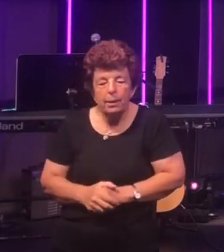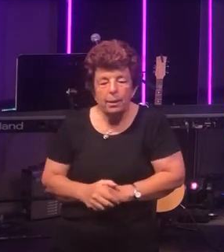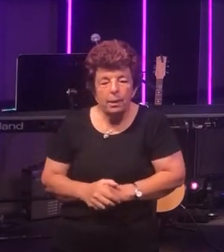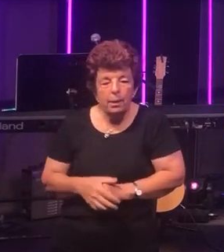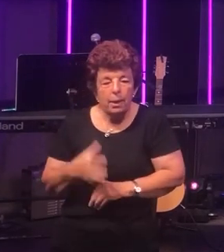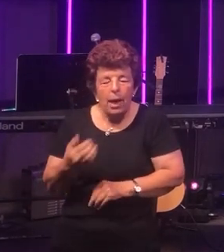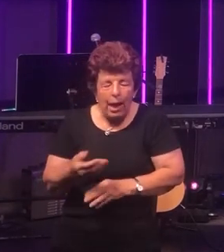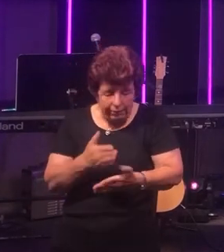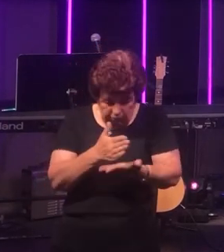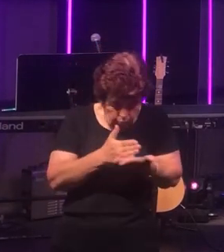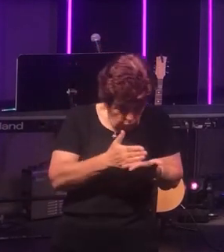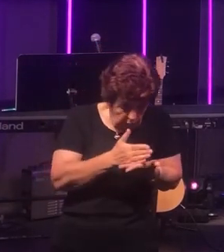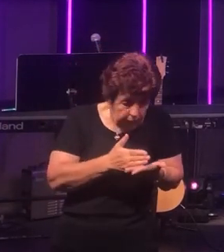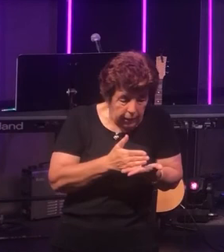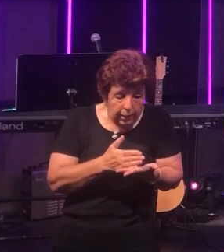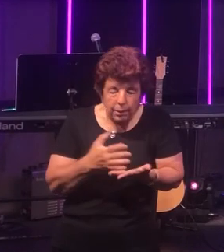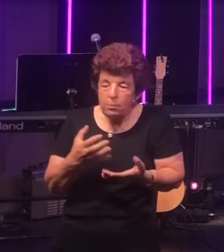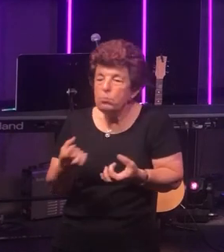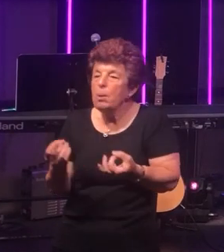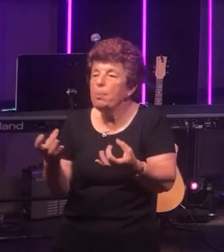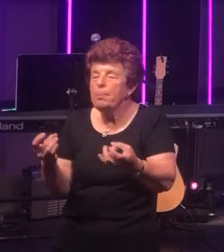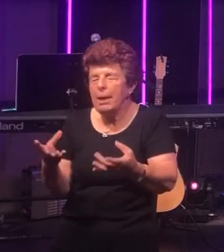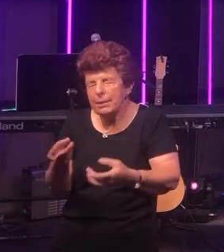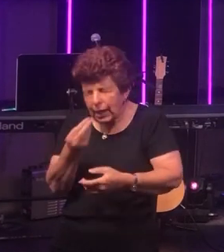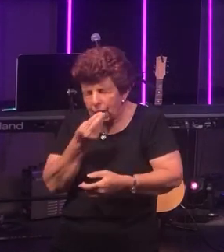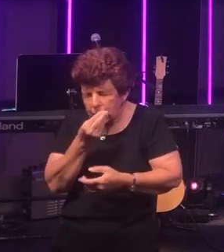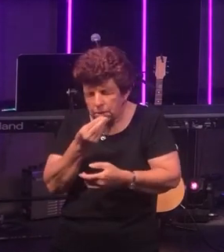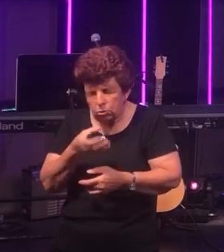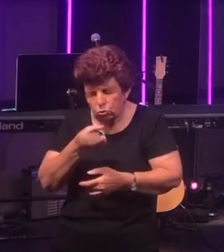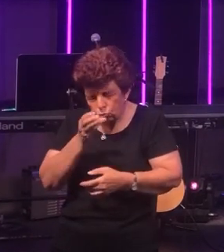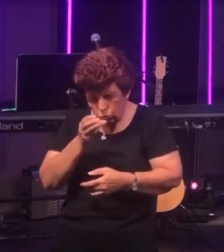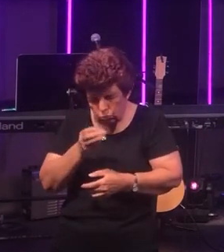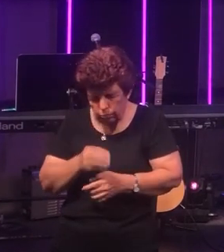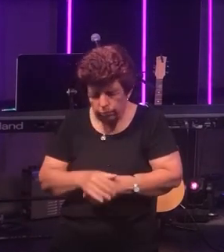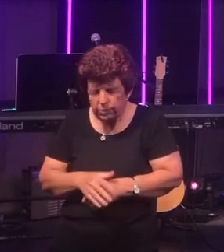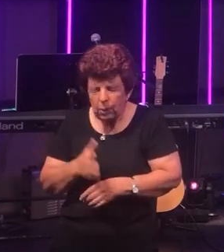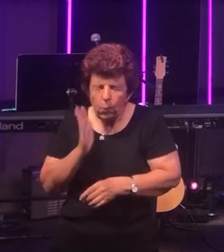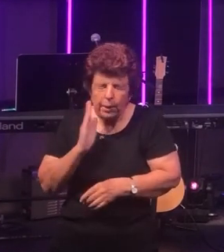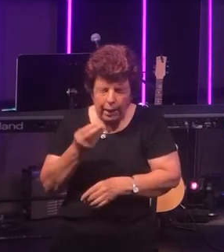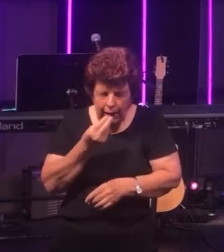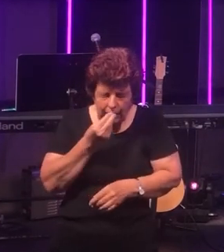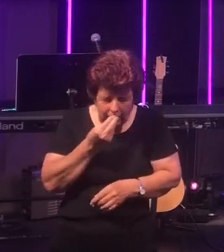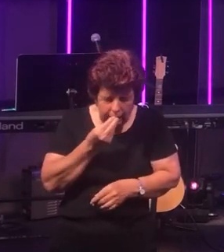to take a bit of bread and be ready to eat it and as you eat it, to offer up your own